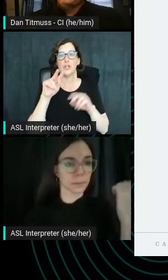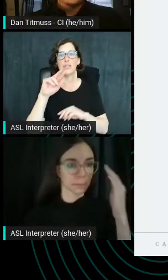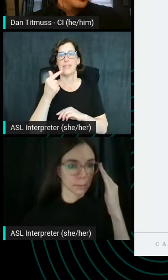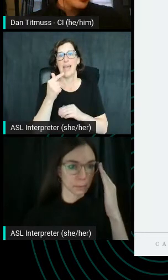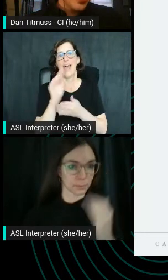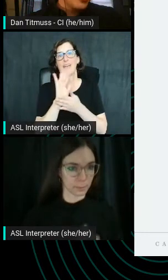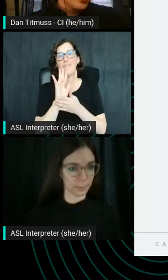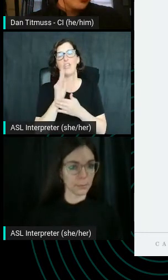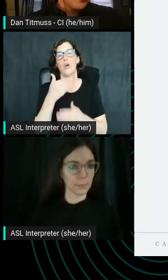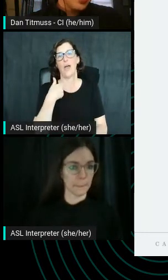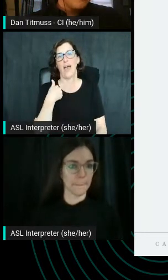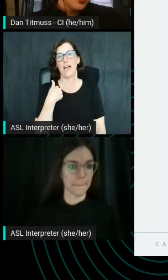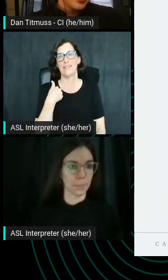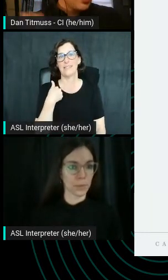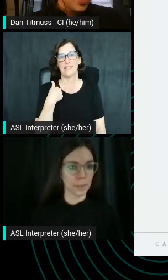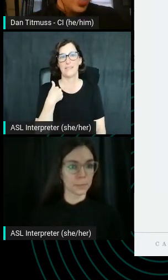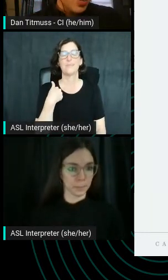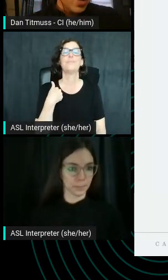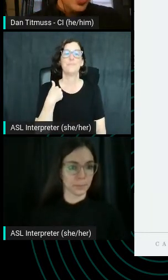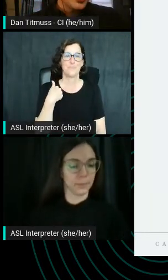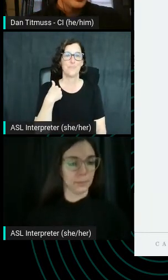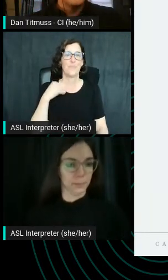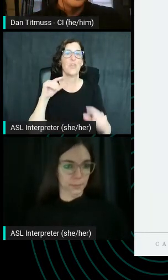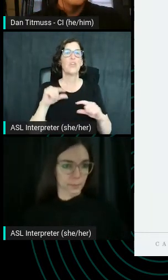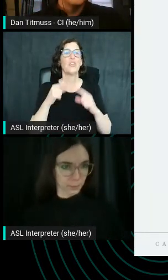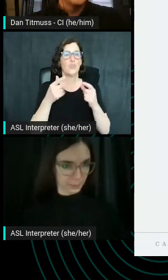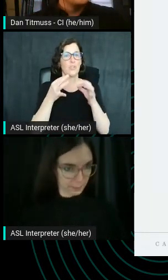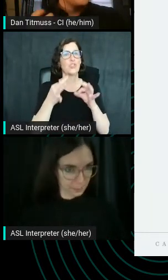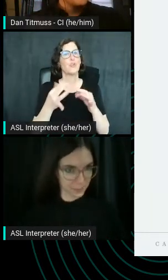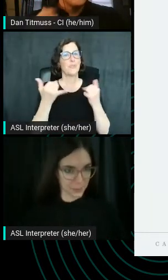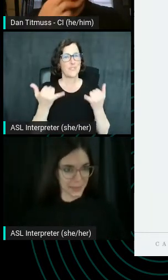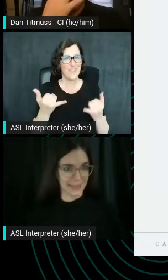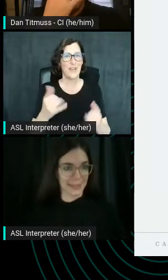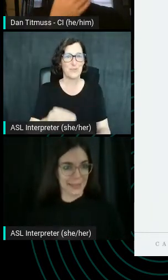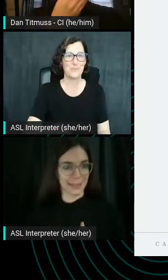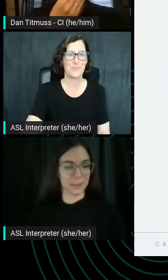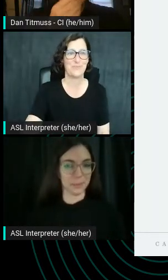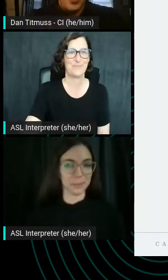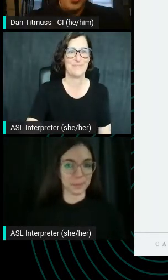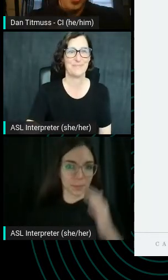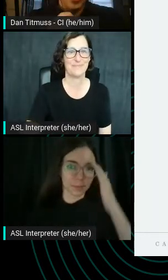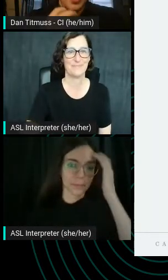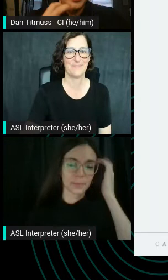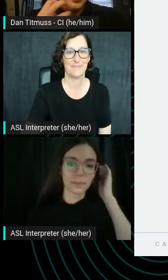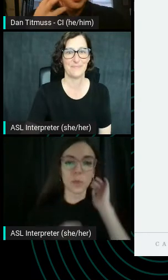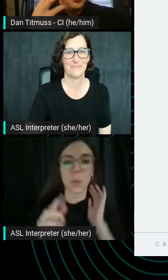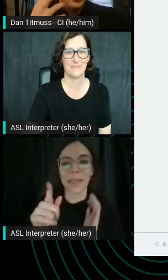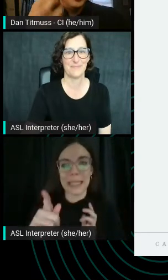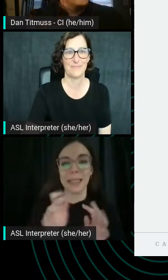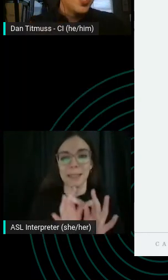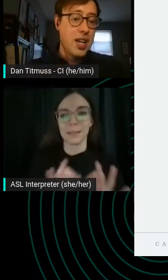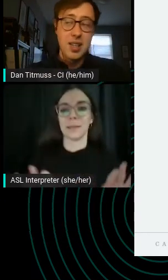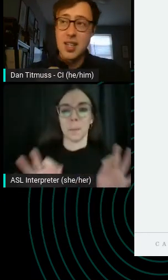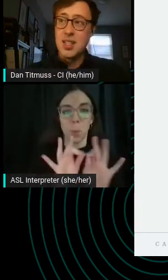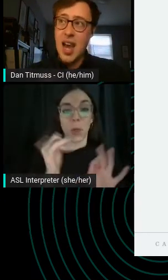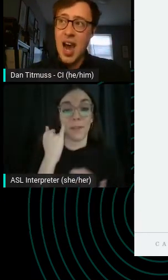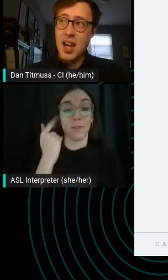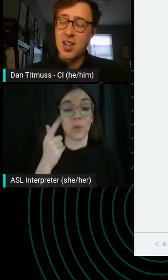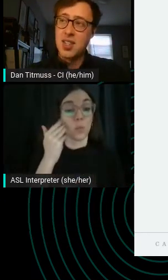This is actually a kind of a useful thing for keyword inspiration as well. Because if you know that a competitor is already using these tags,